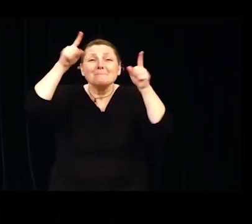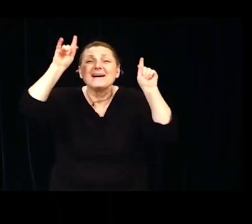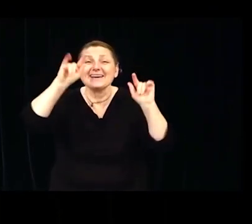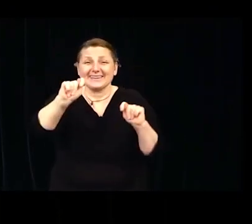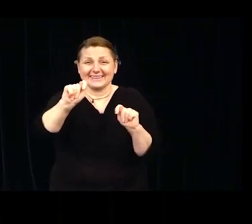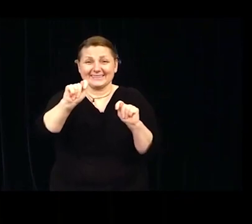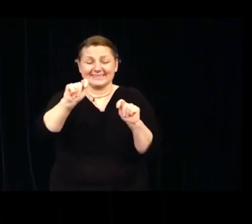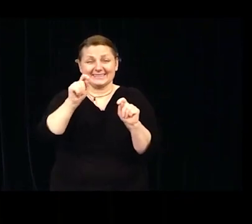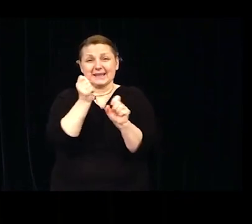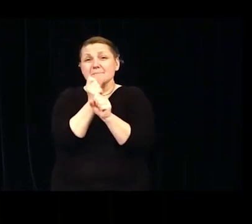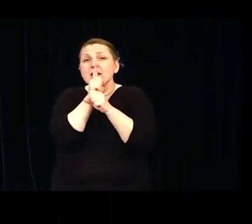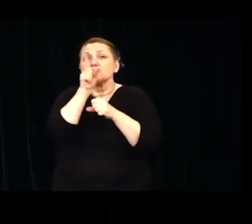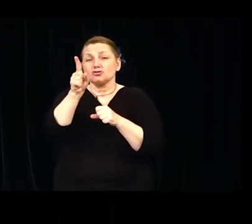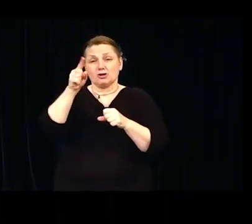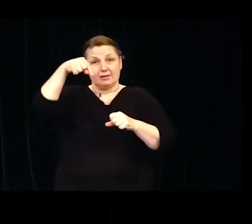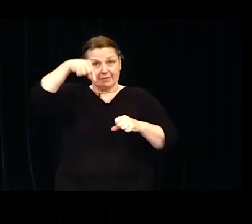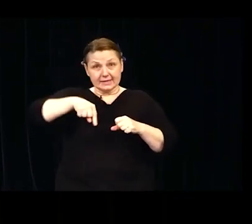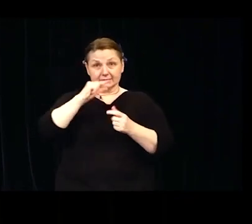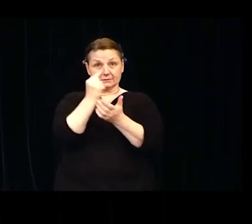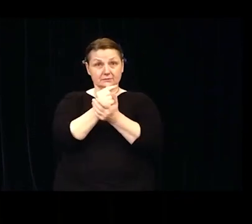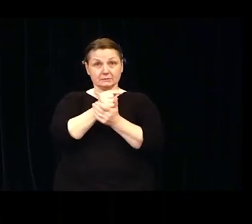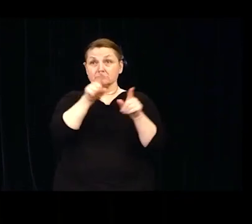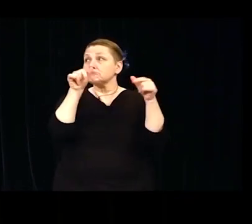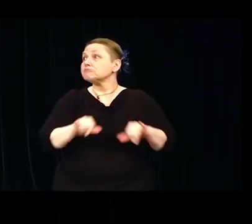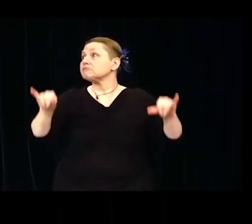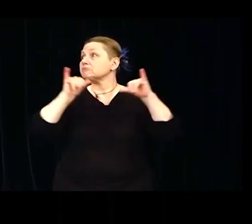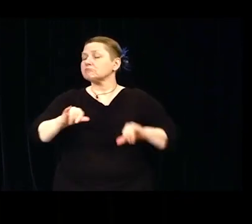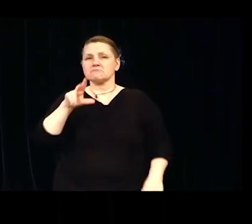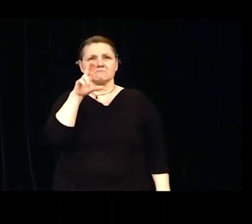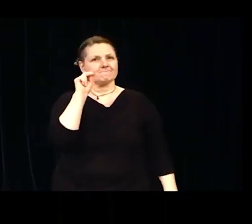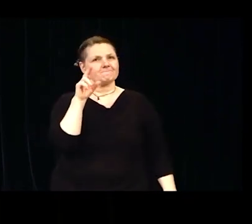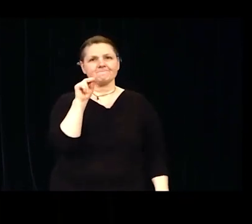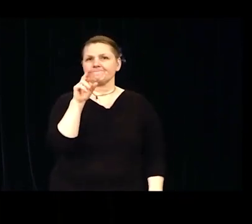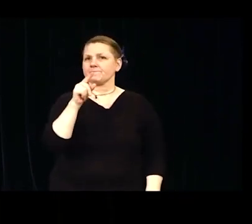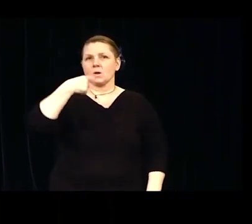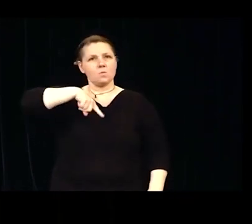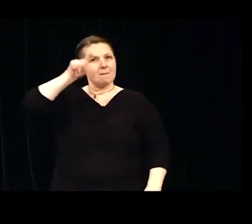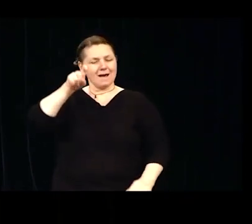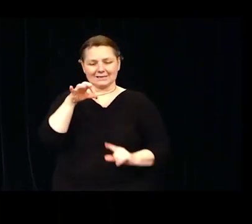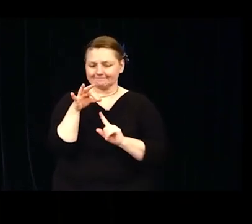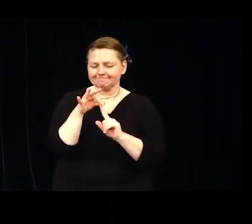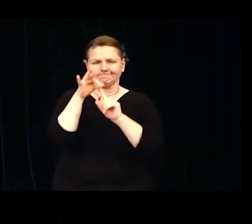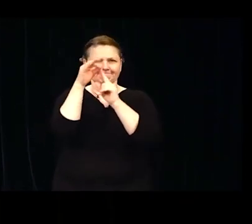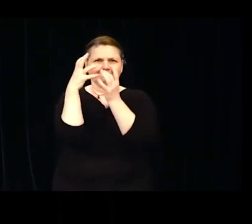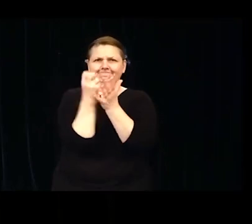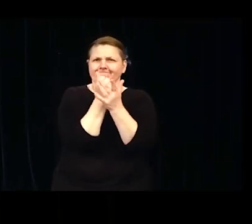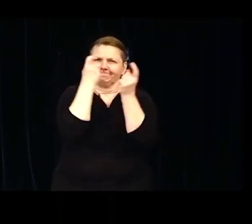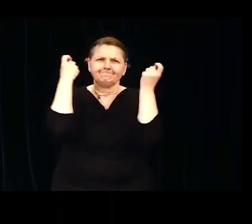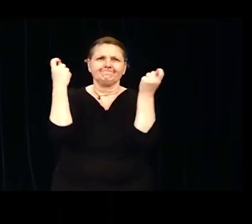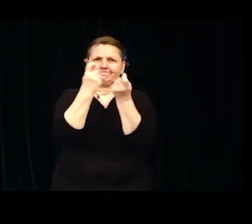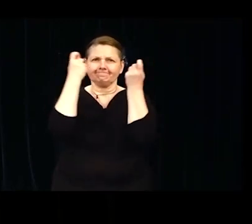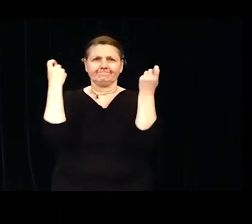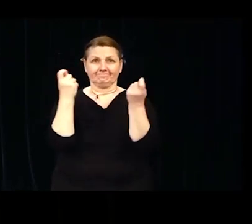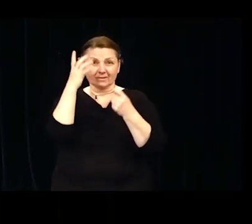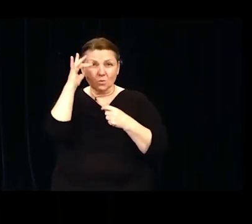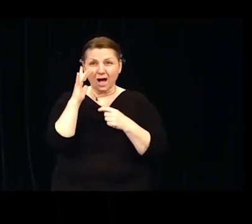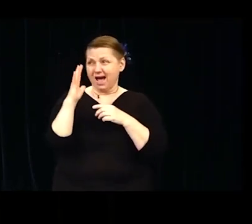but we must celebrate ourselves and what we accomplished. Despite it seemed like the world was coming to end